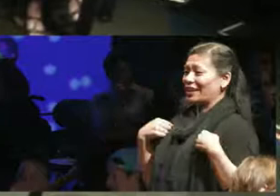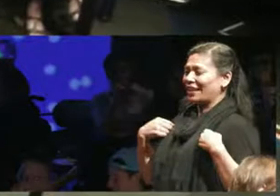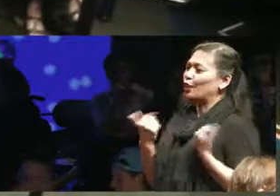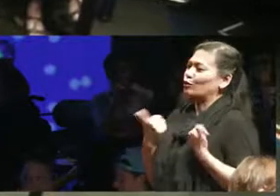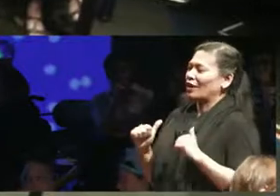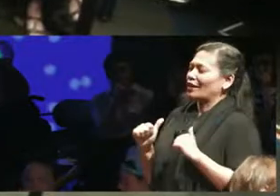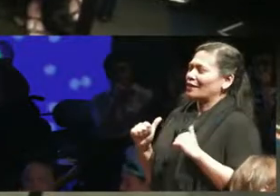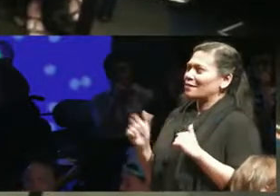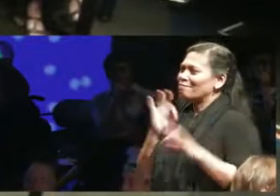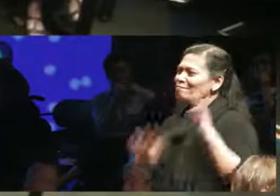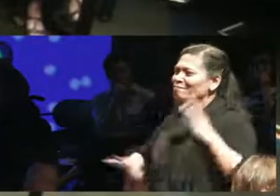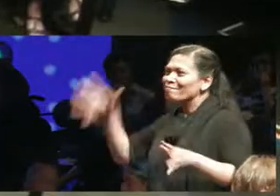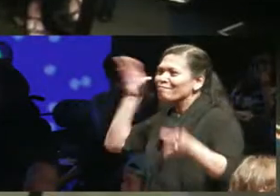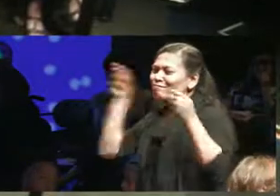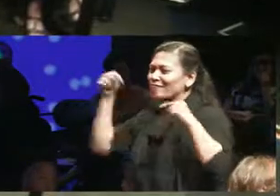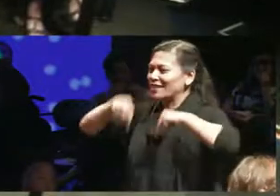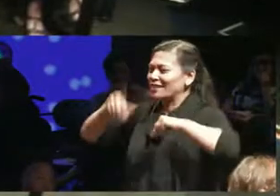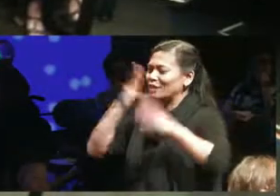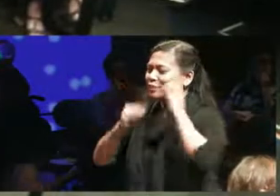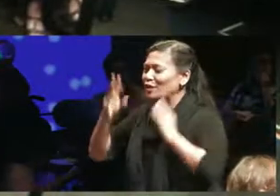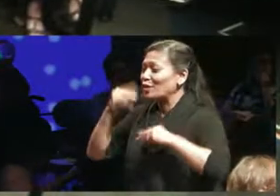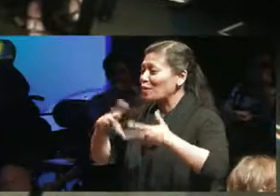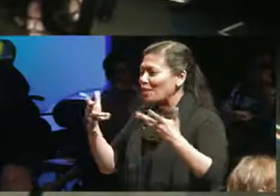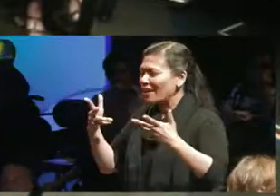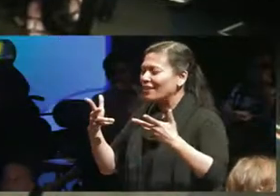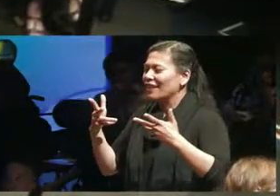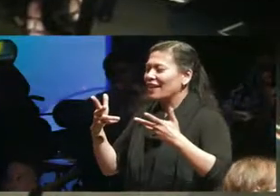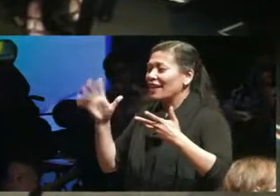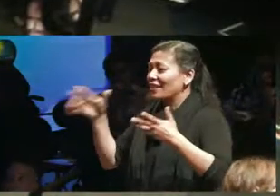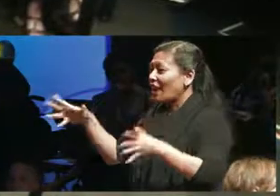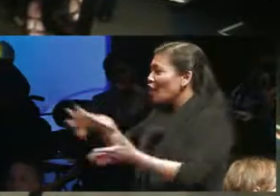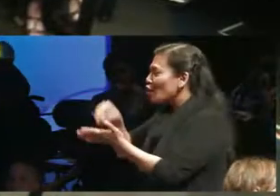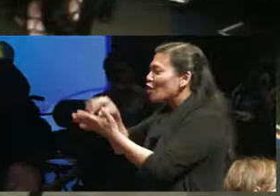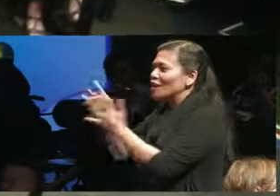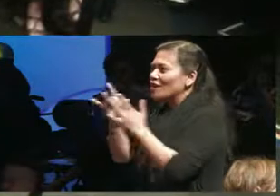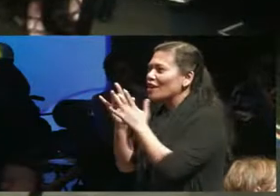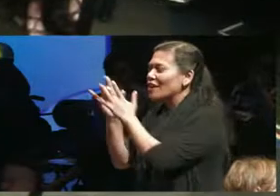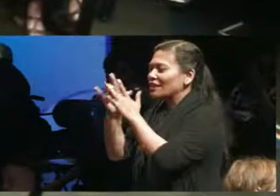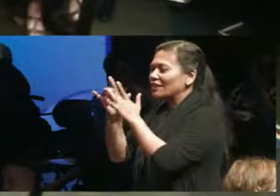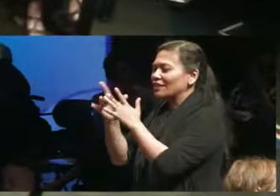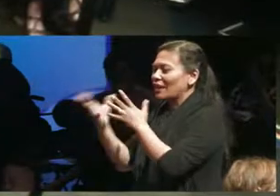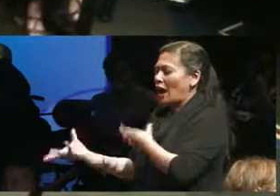my experience here is to take the knowledge or the connections and trying